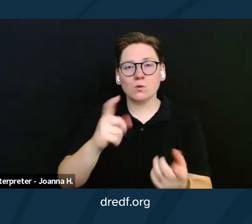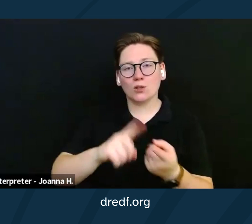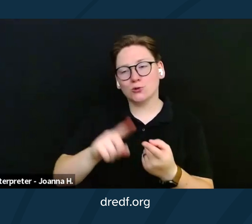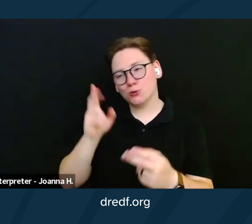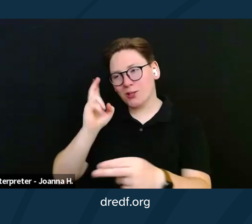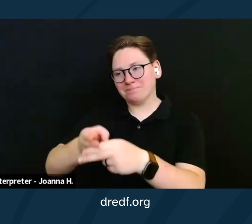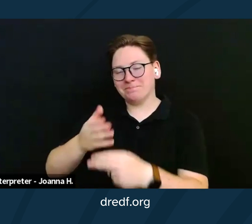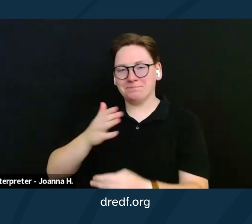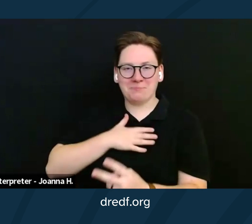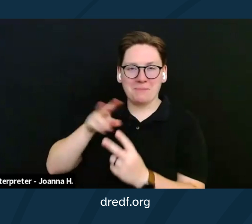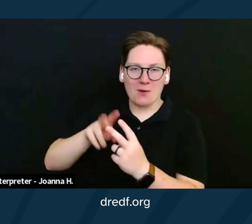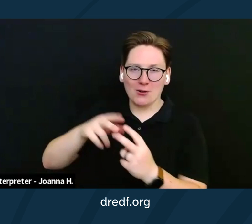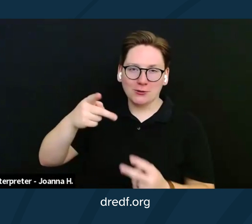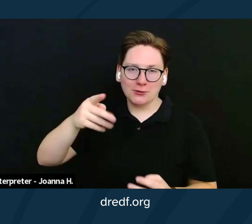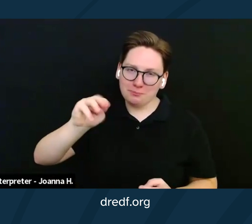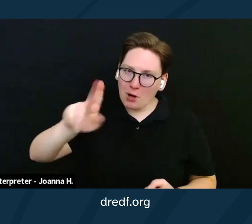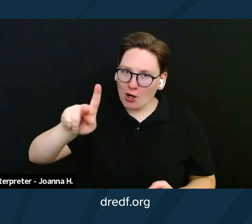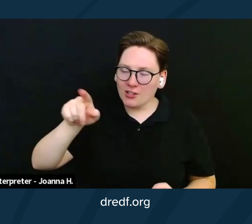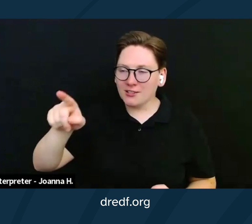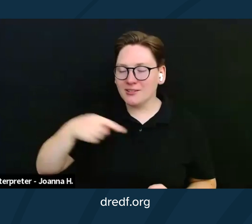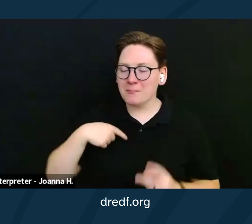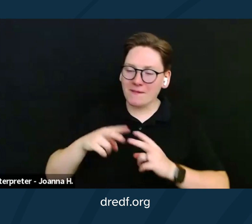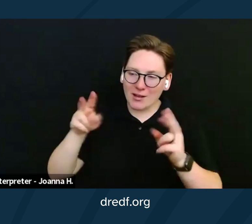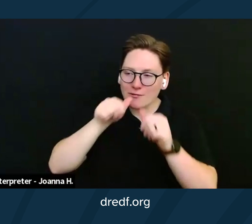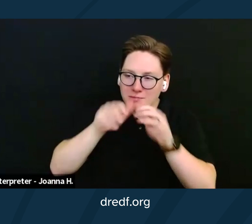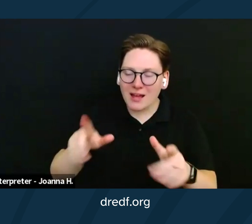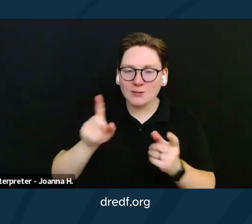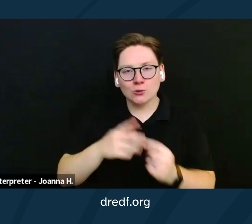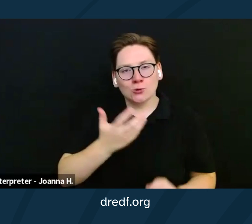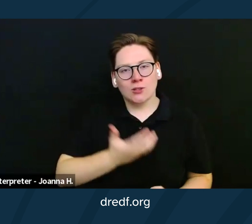I am so very blessed to share this beautiful love with him.